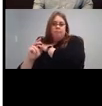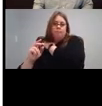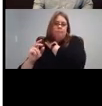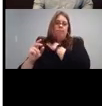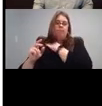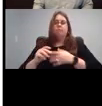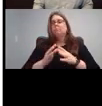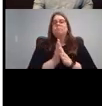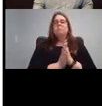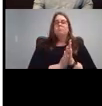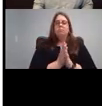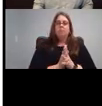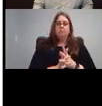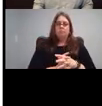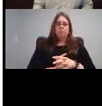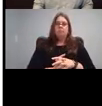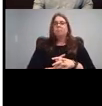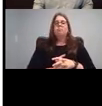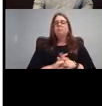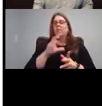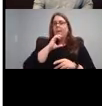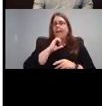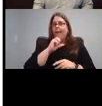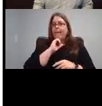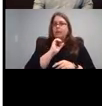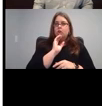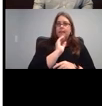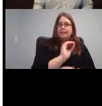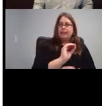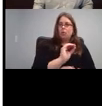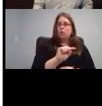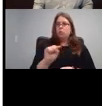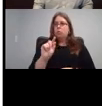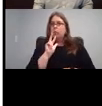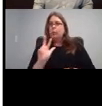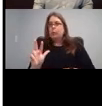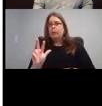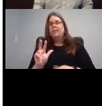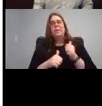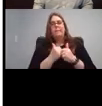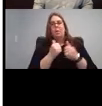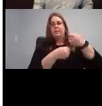So kids zero to three. So this is mostly parents support.